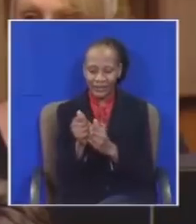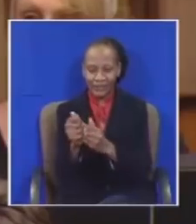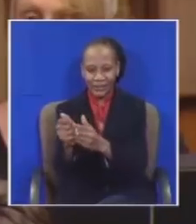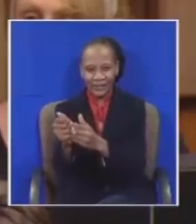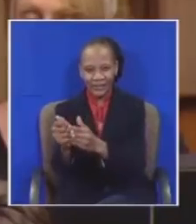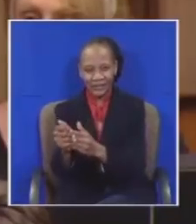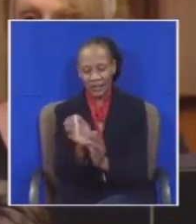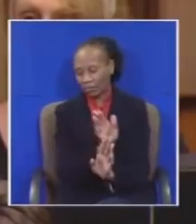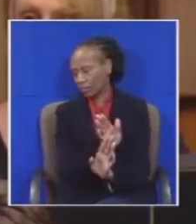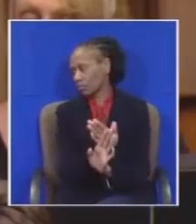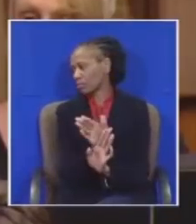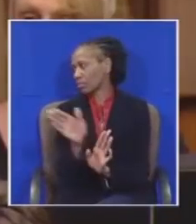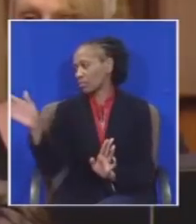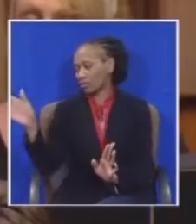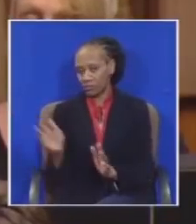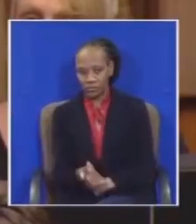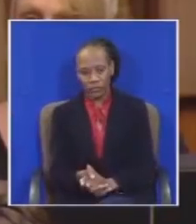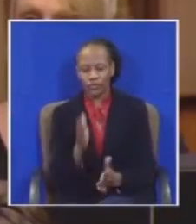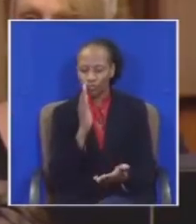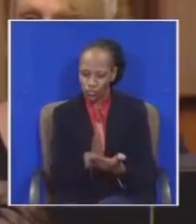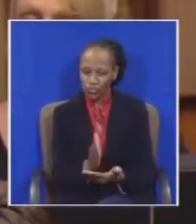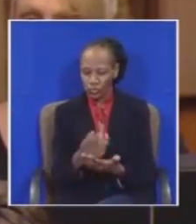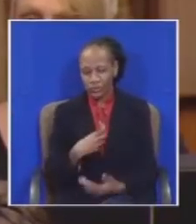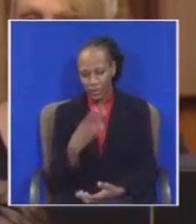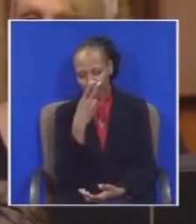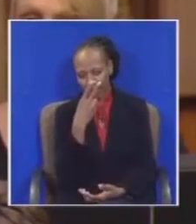I'm convinced today that your presidency is equal to walk of shame